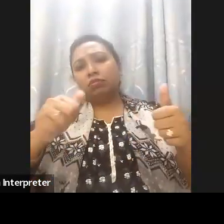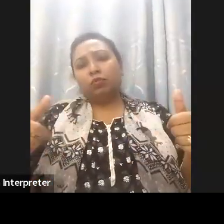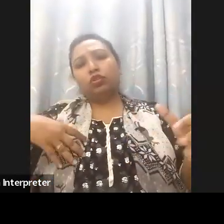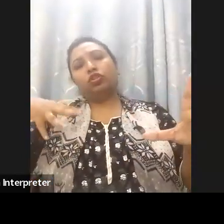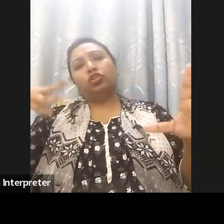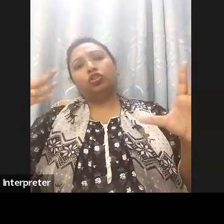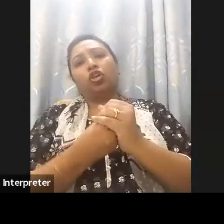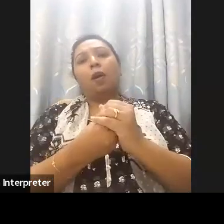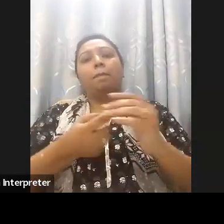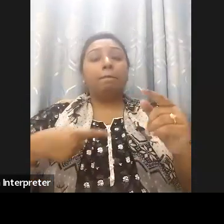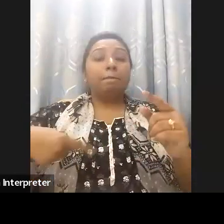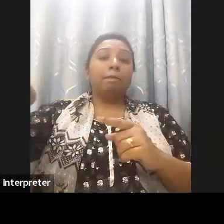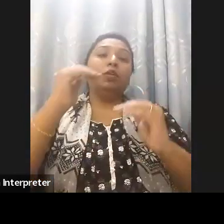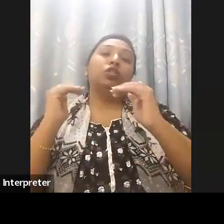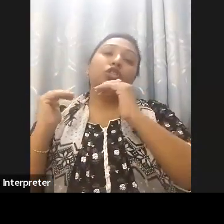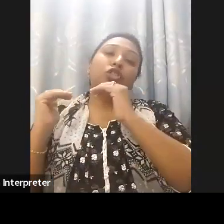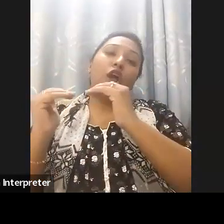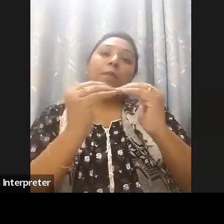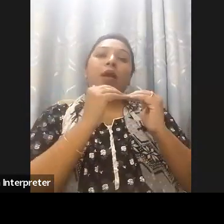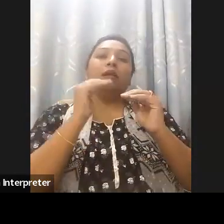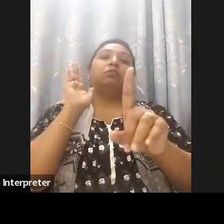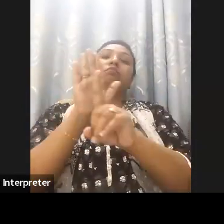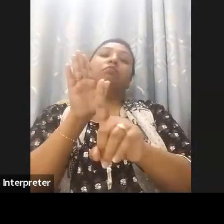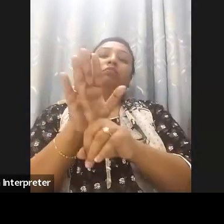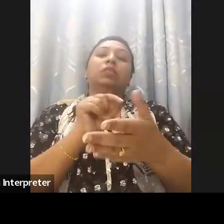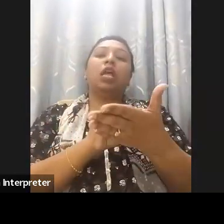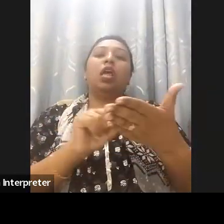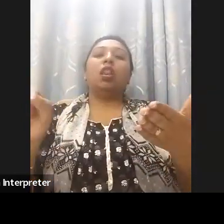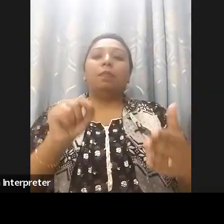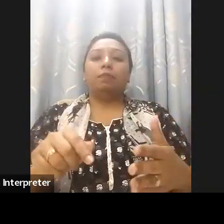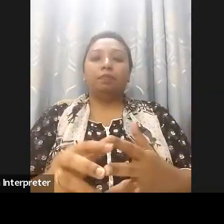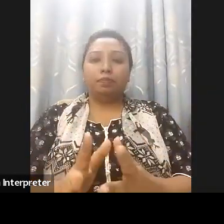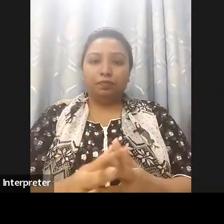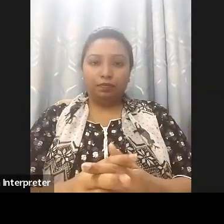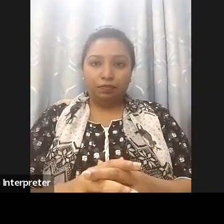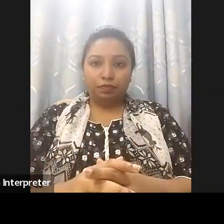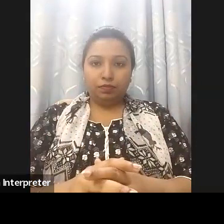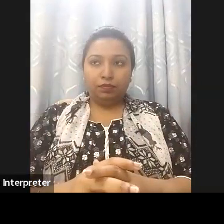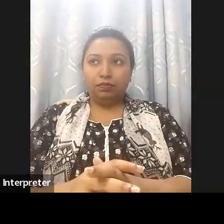every service that they're putting out there for the citizens is included and includes everyone.